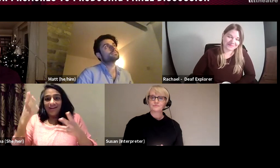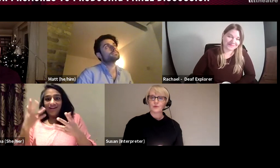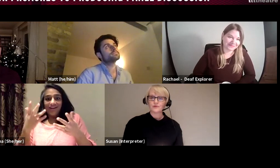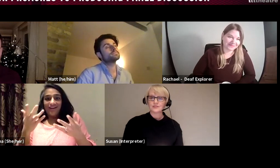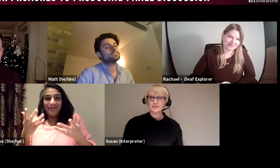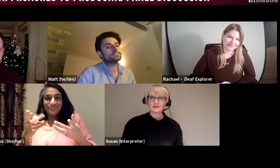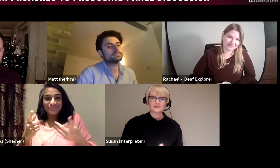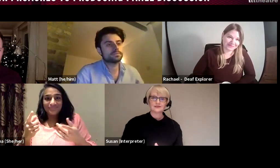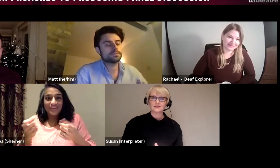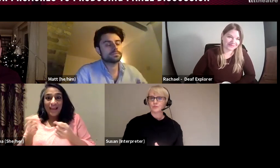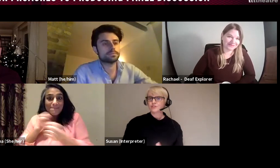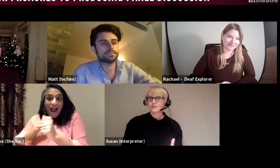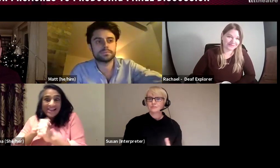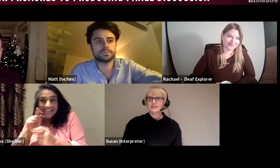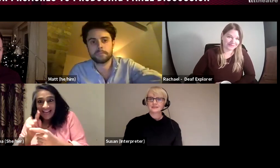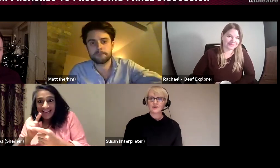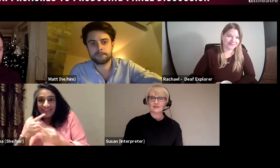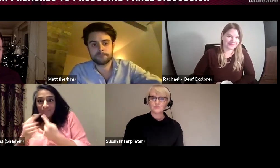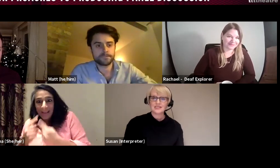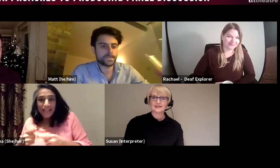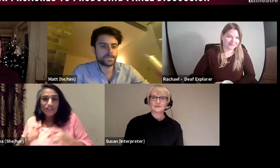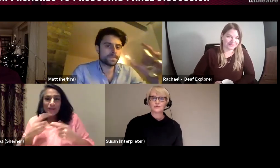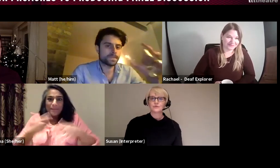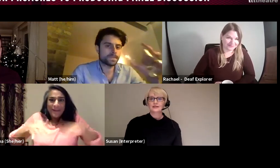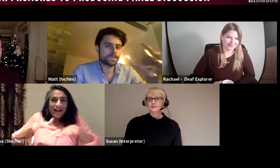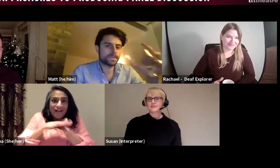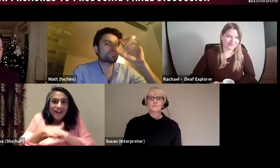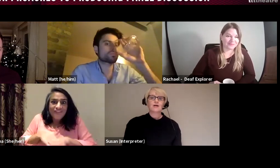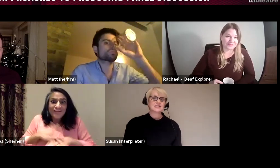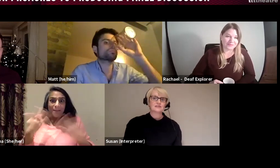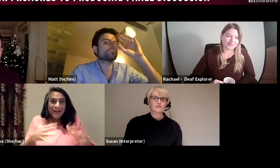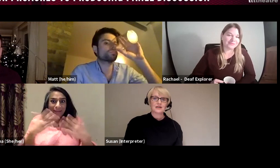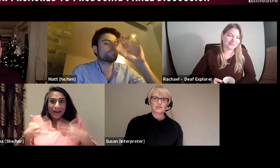whether it is the production meeting that you have to attend or some marketing information that you